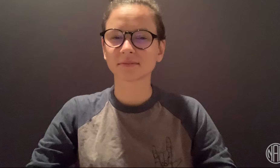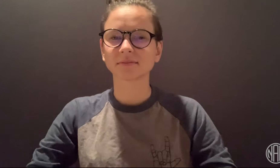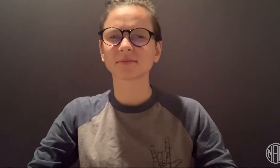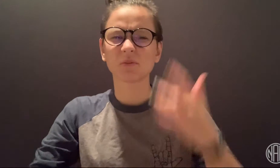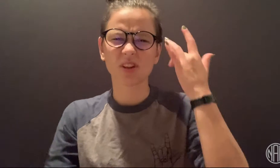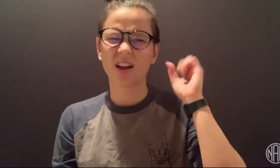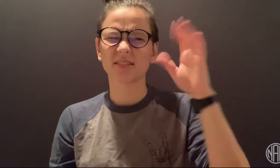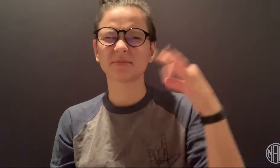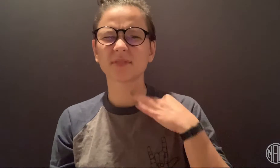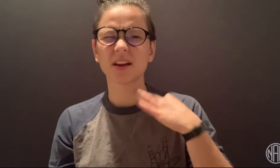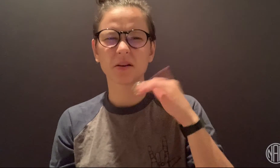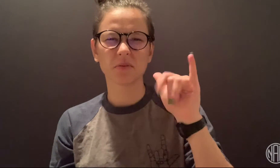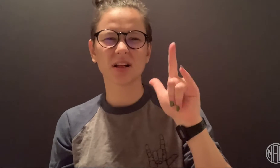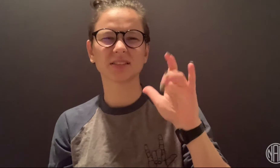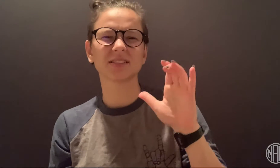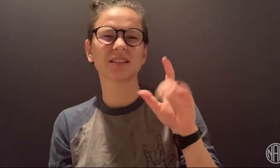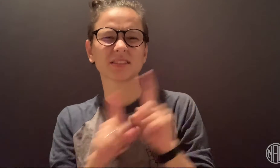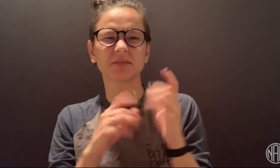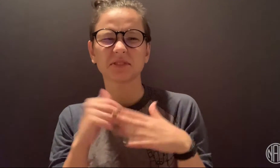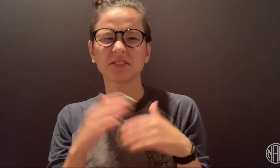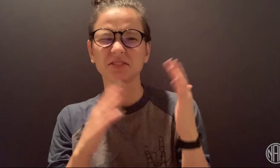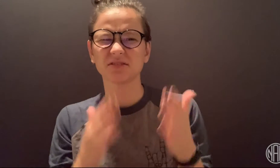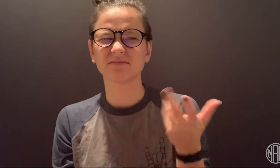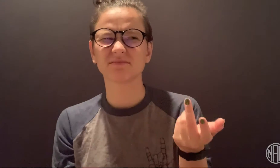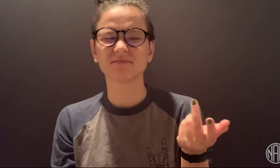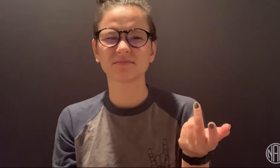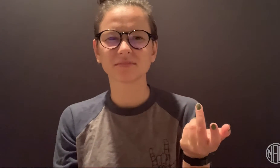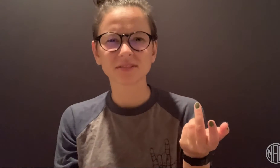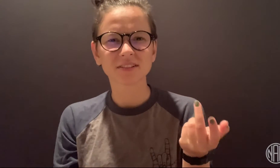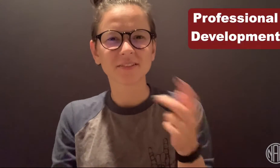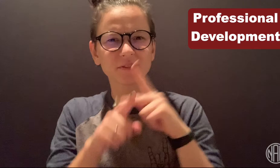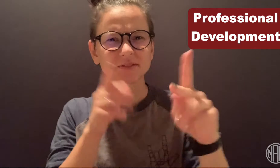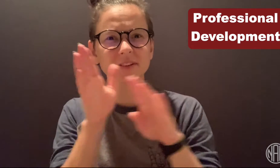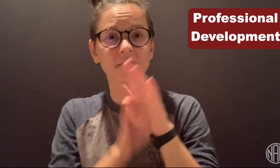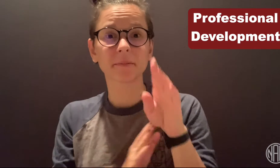Why apply to become a builder at YLC? Professional Development!